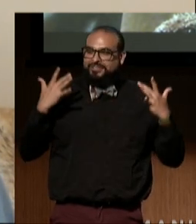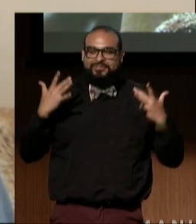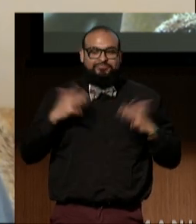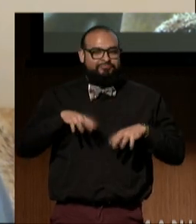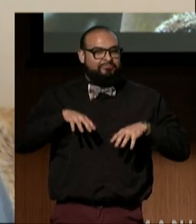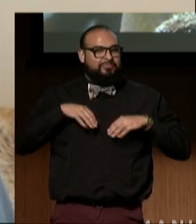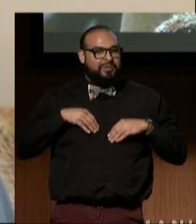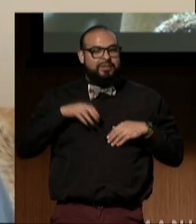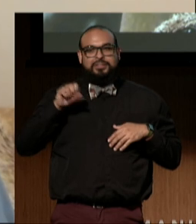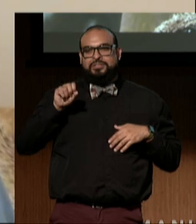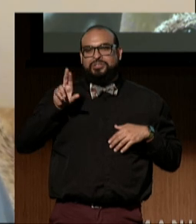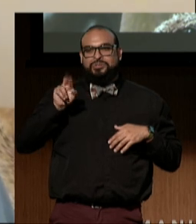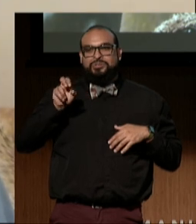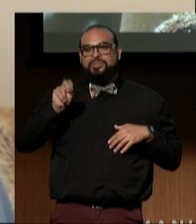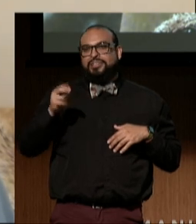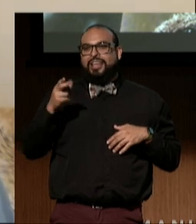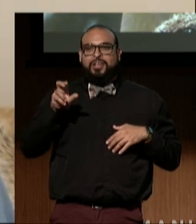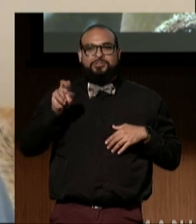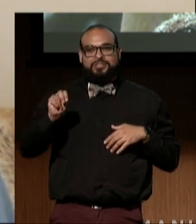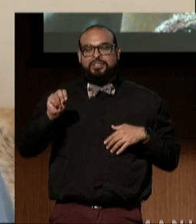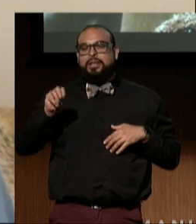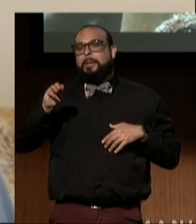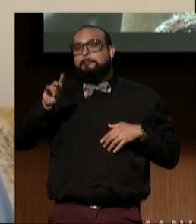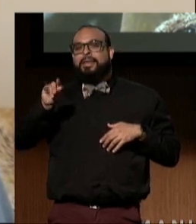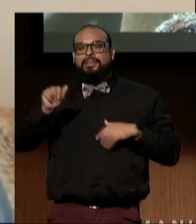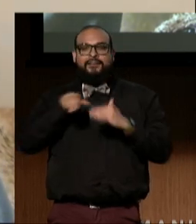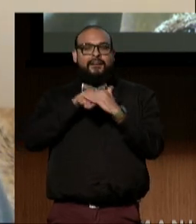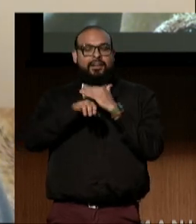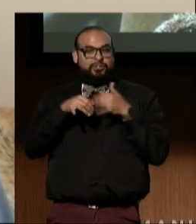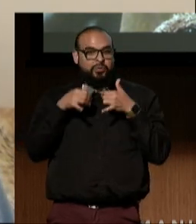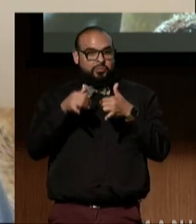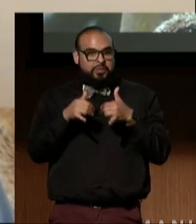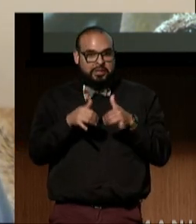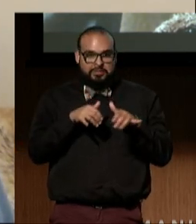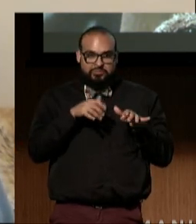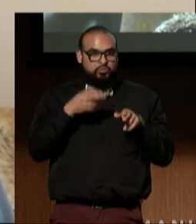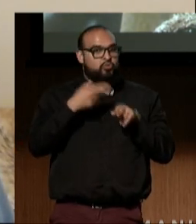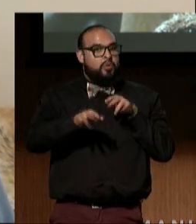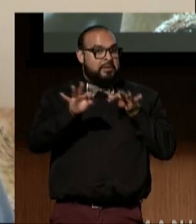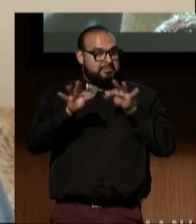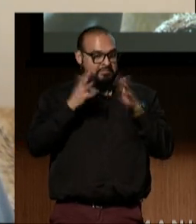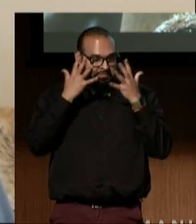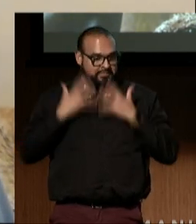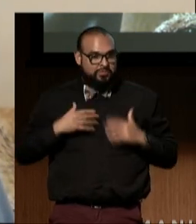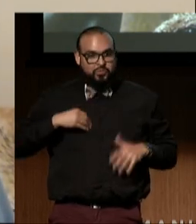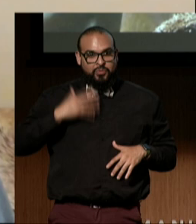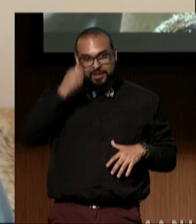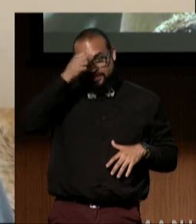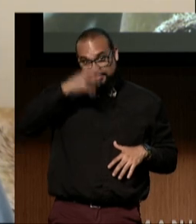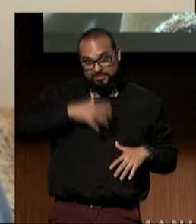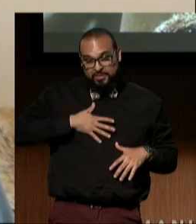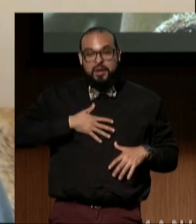the Susan Henderson Media Access Award. As a quick visual description, I'm a white man with brown curly hair